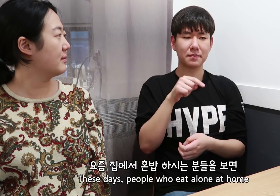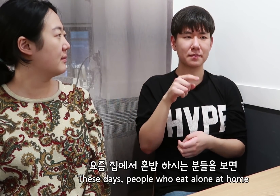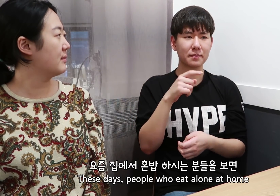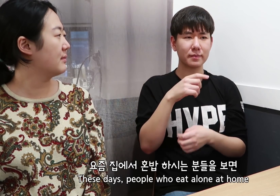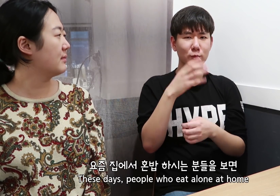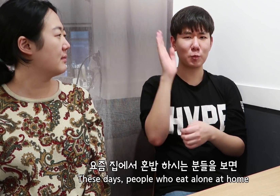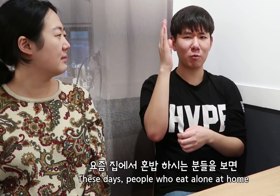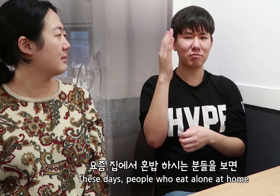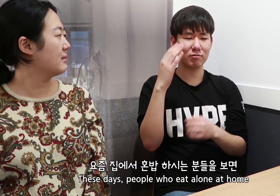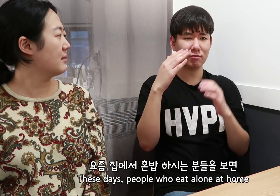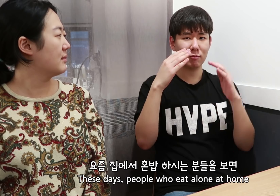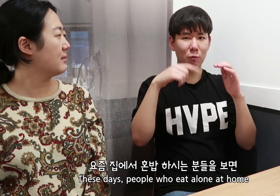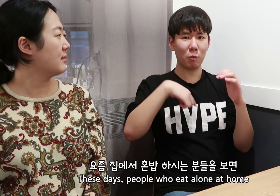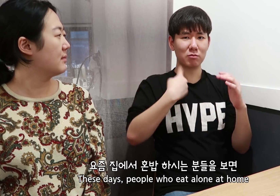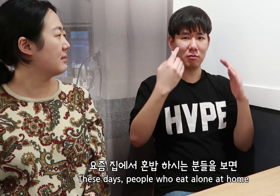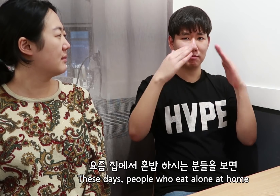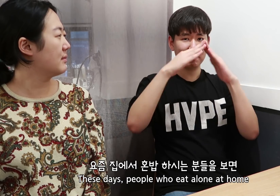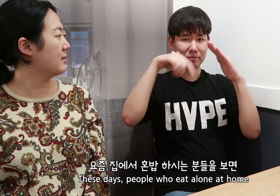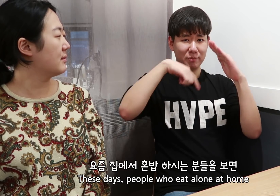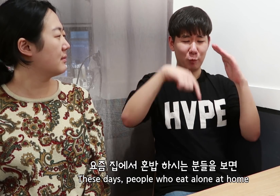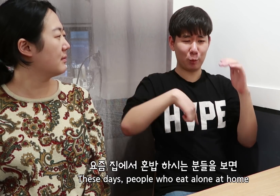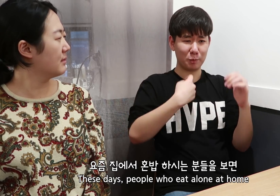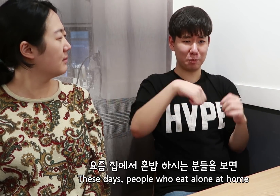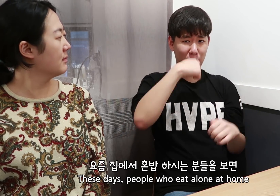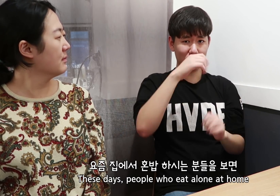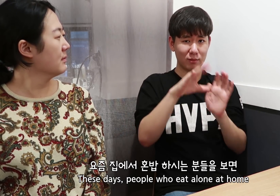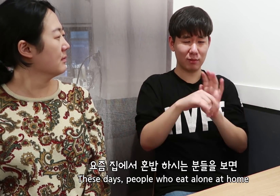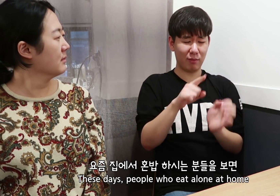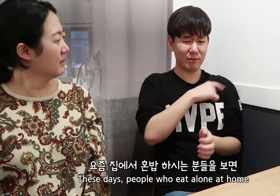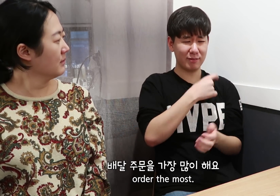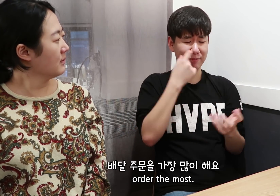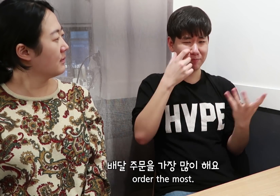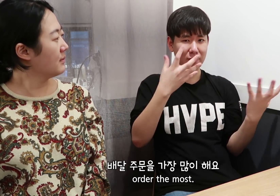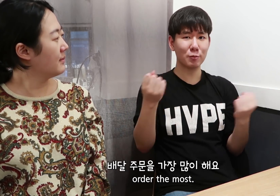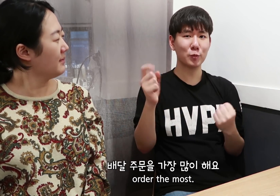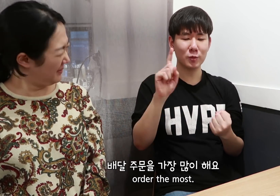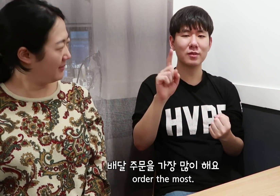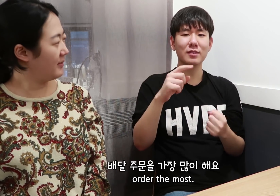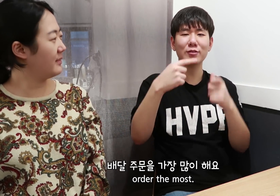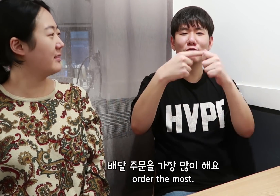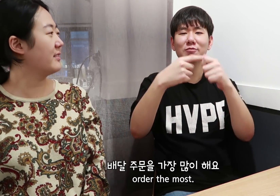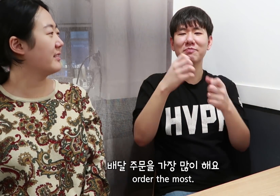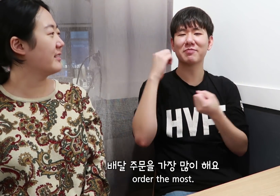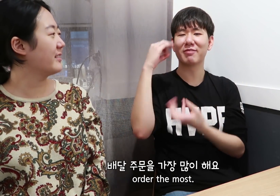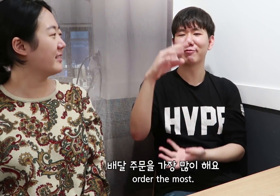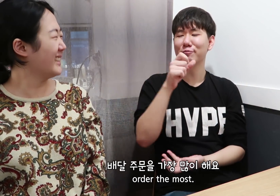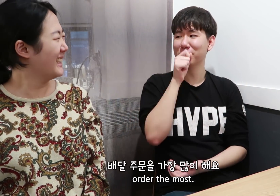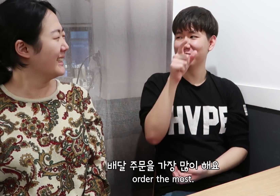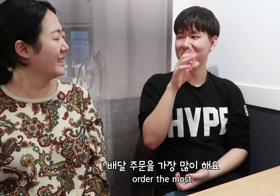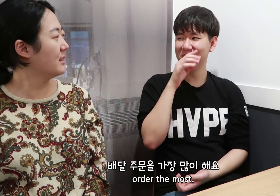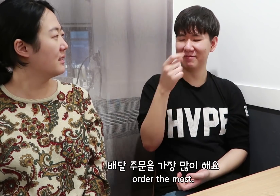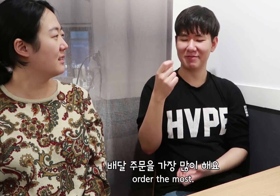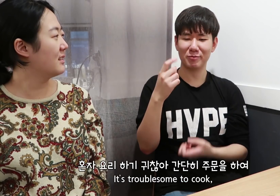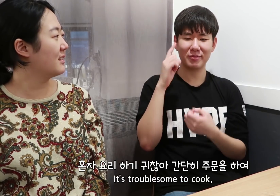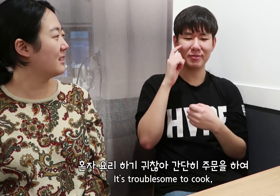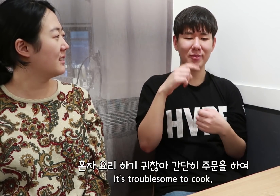These days, people who eat alone at home order the most.